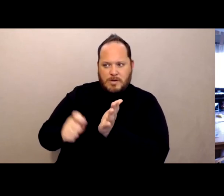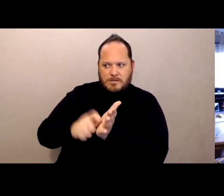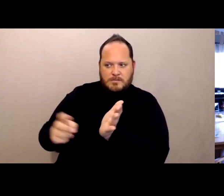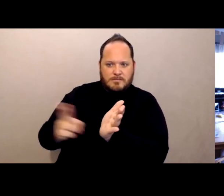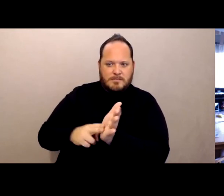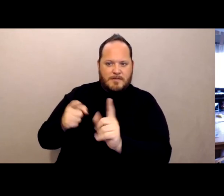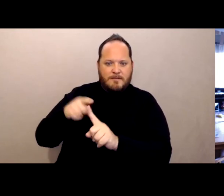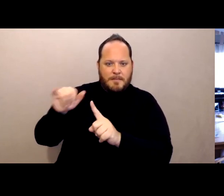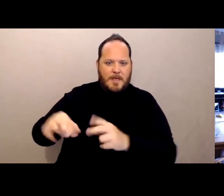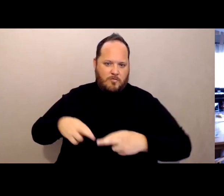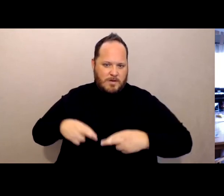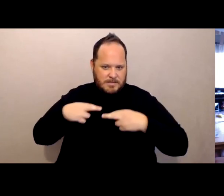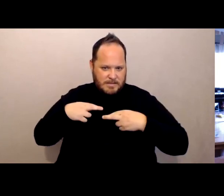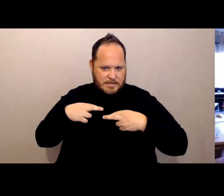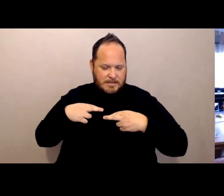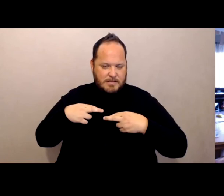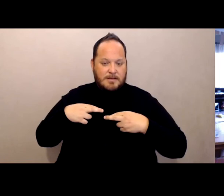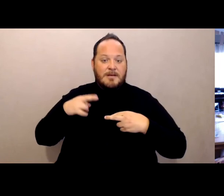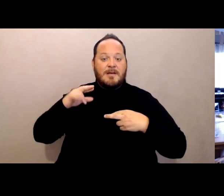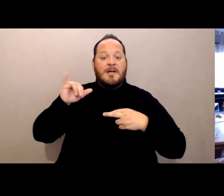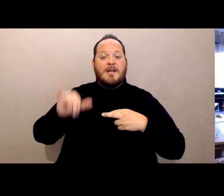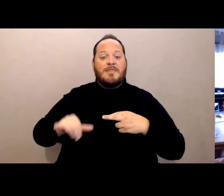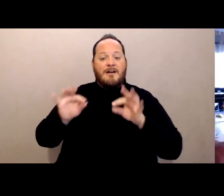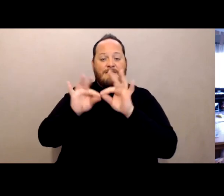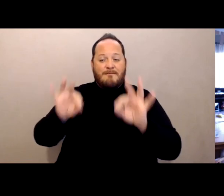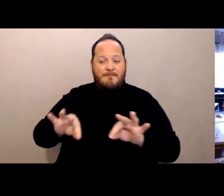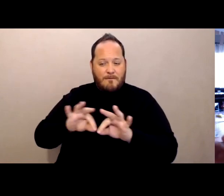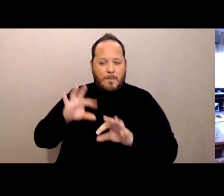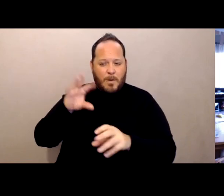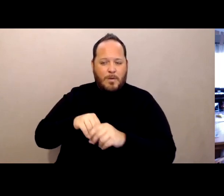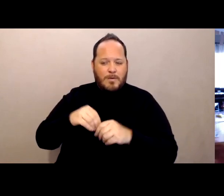And it included health history, you know for concerns about, you know